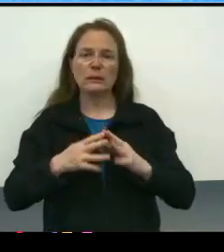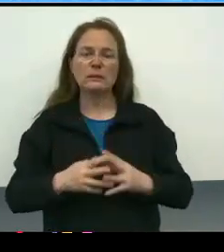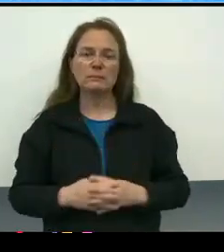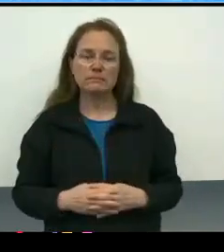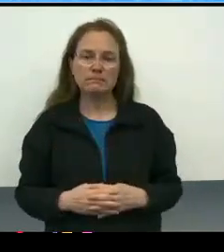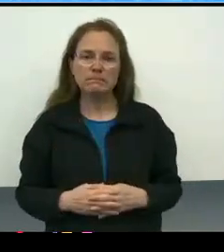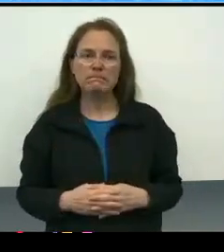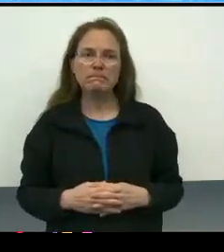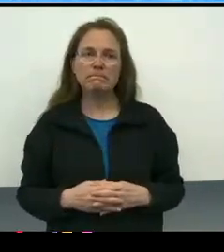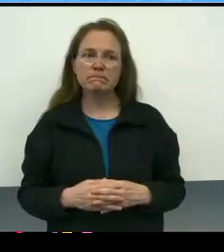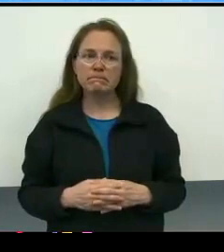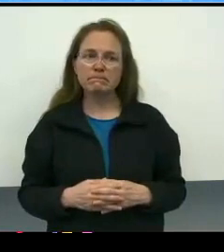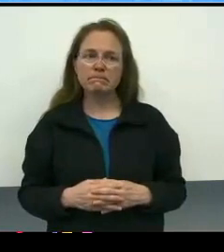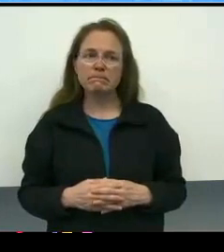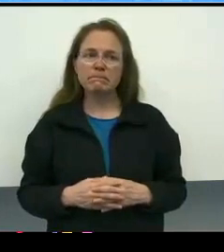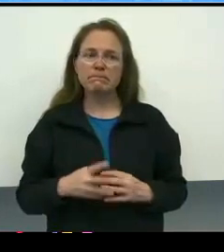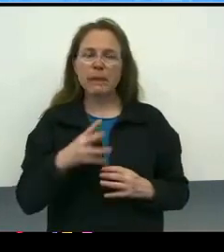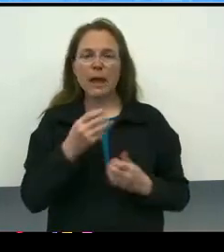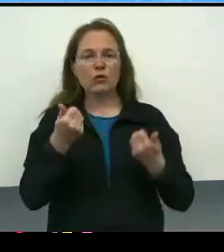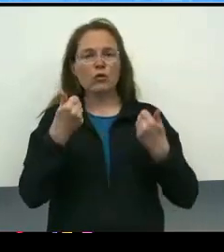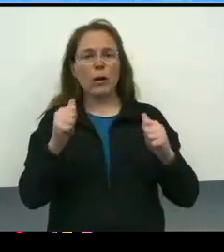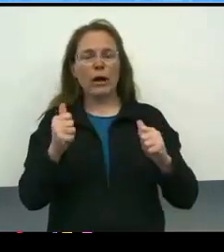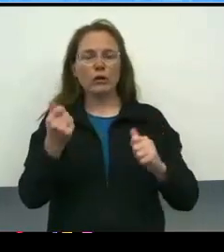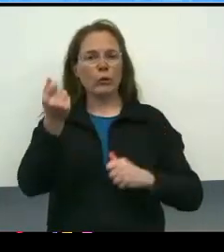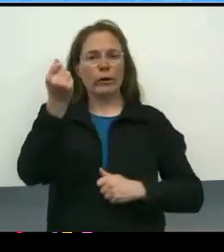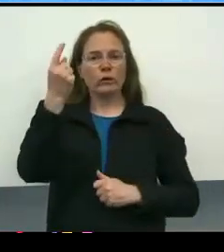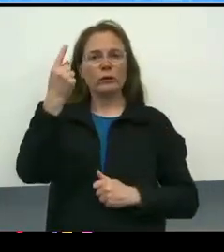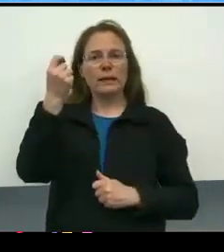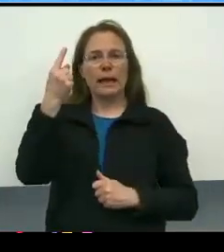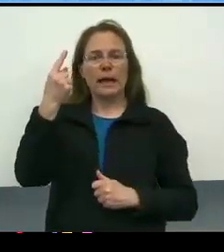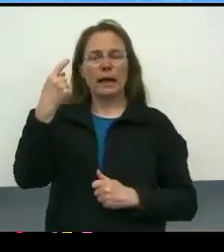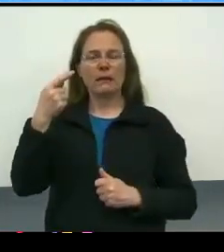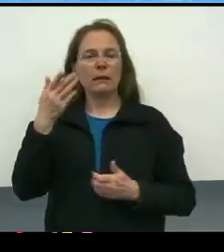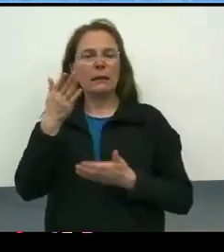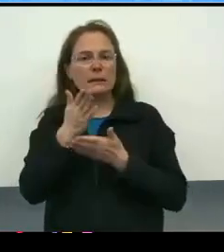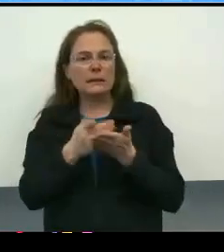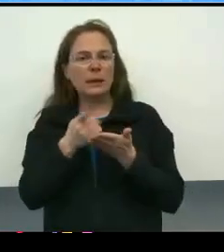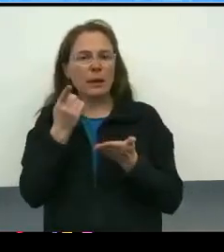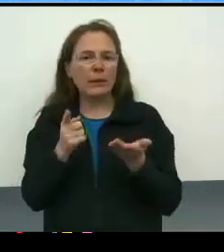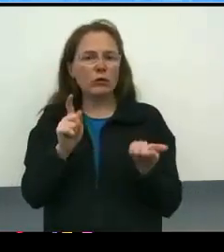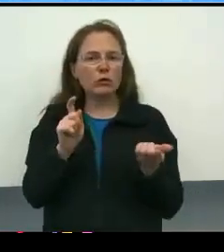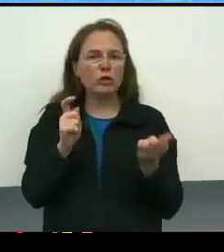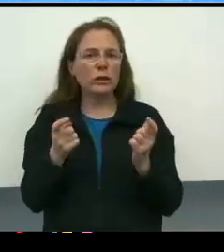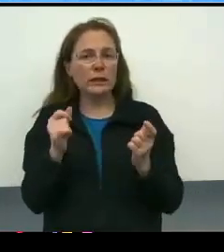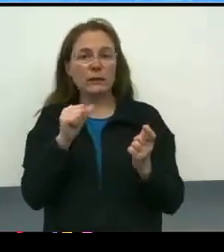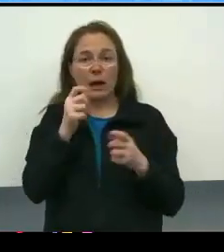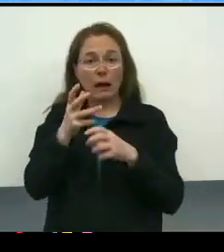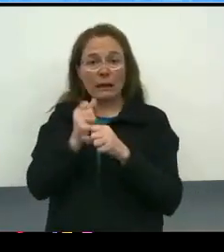again, understanding that we may need to rework that, if we're not feeling like we're getting enough input.